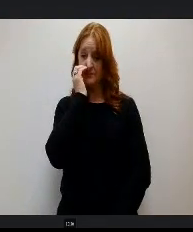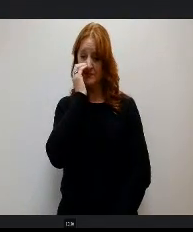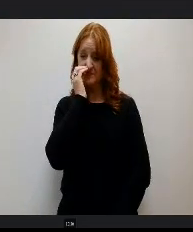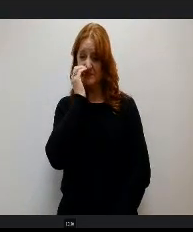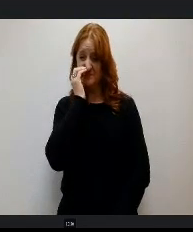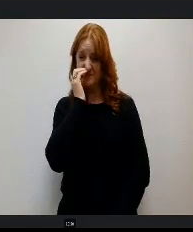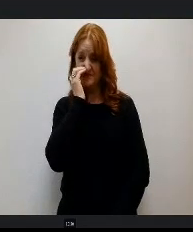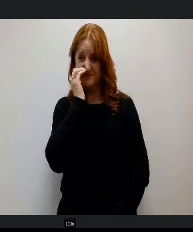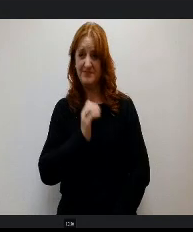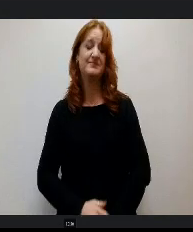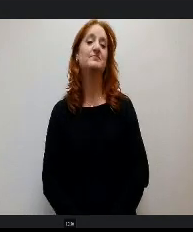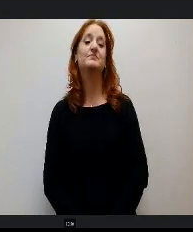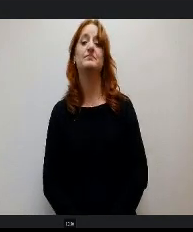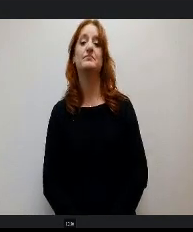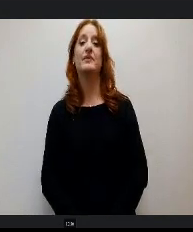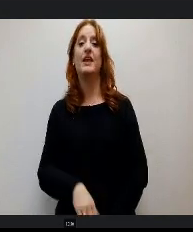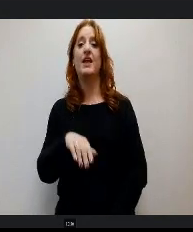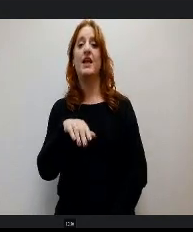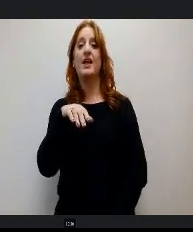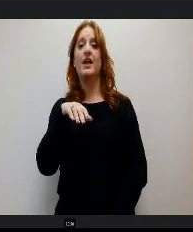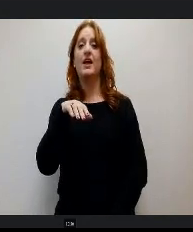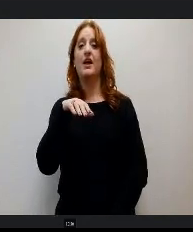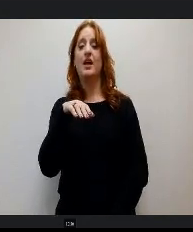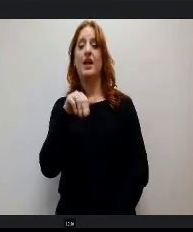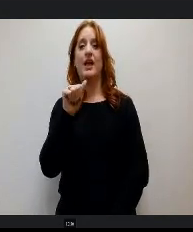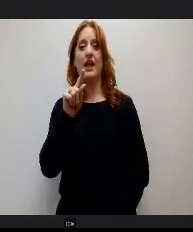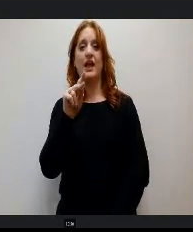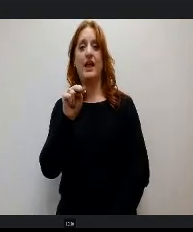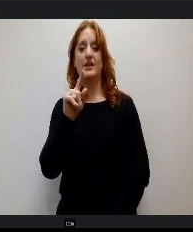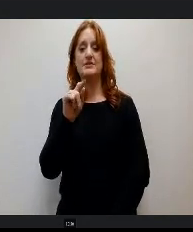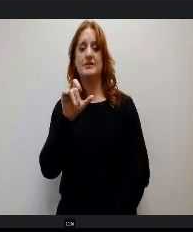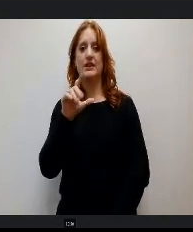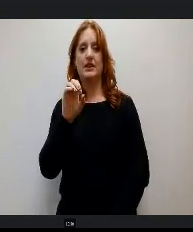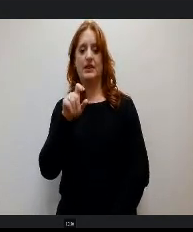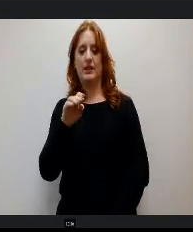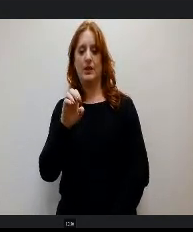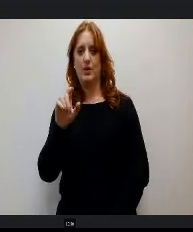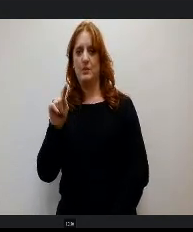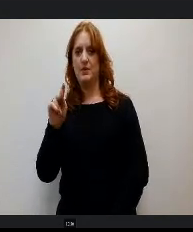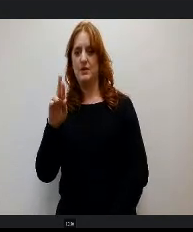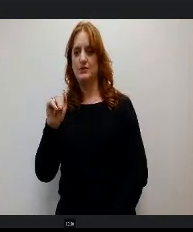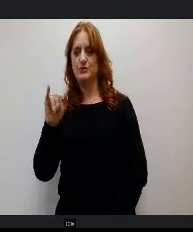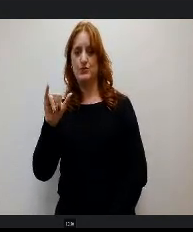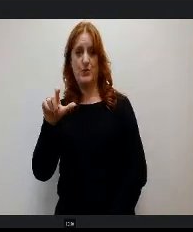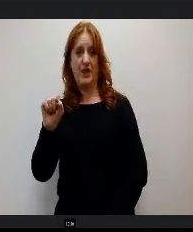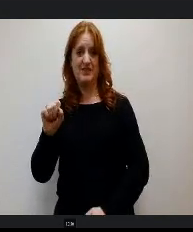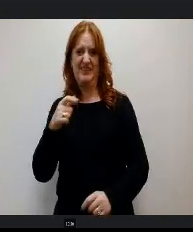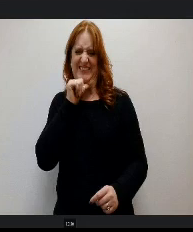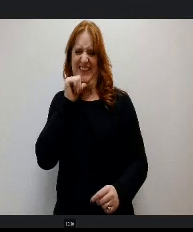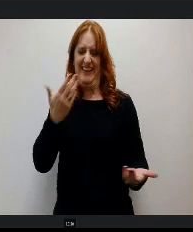And Antelope Trails. I wasn't here for this event but I have asked principals when they have fun things that are going on to let